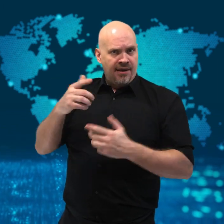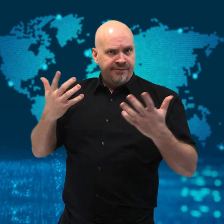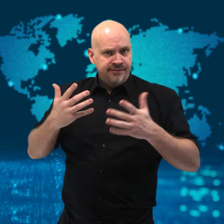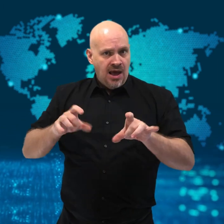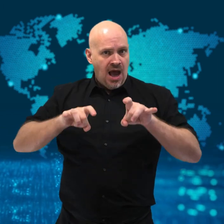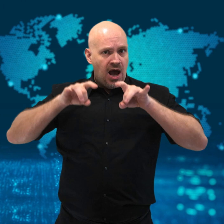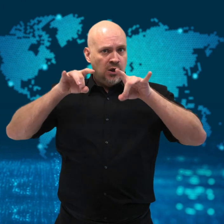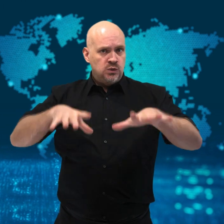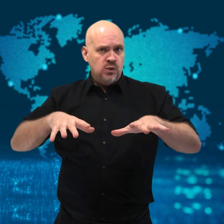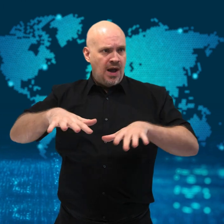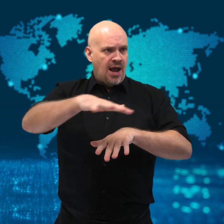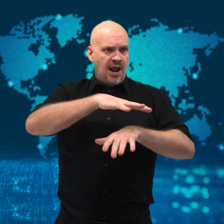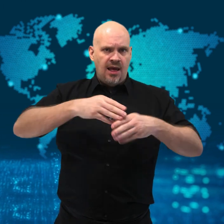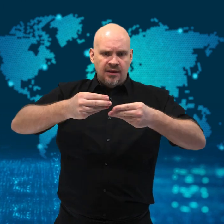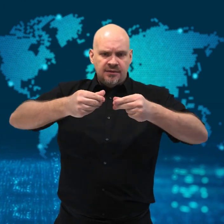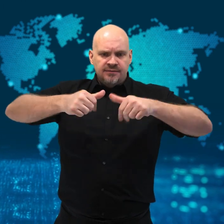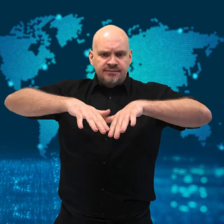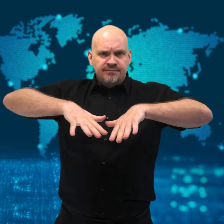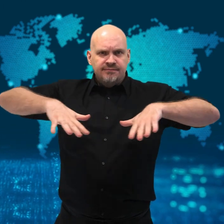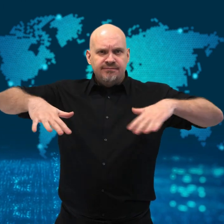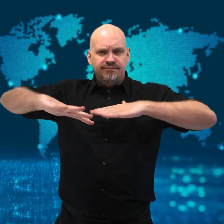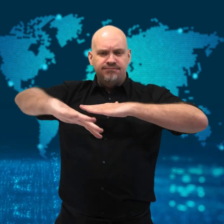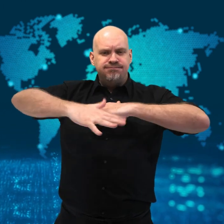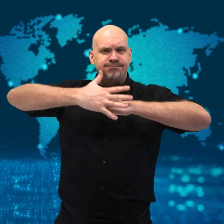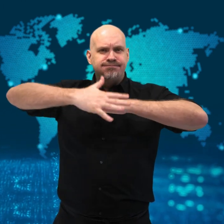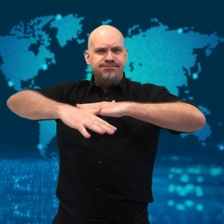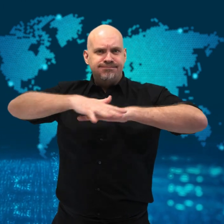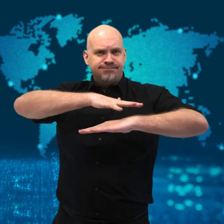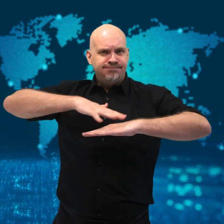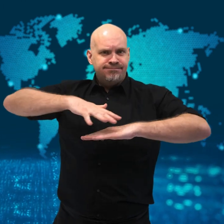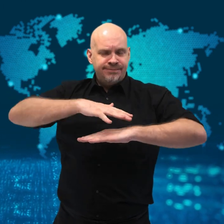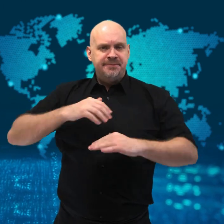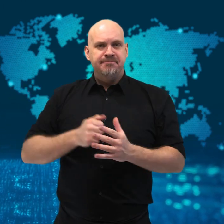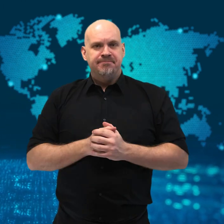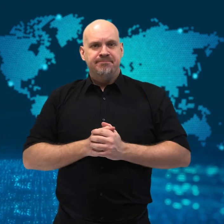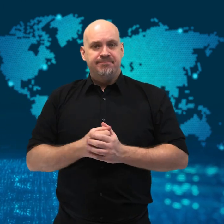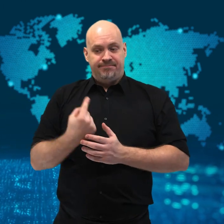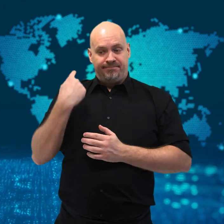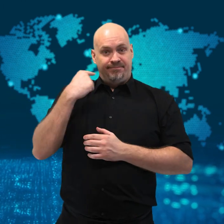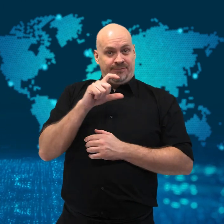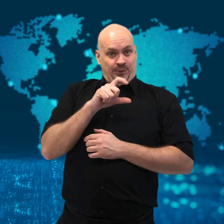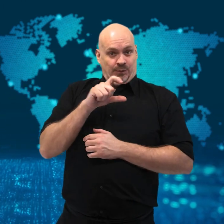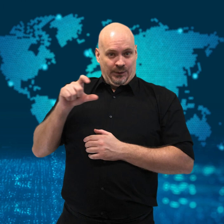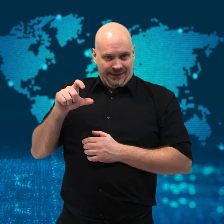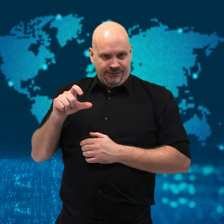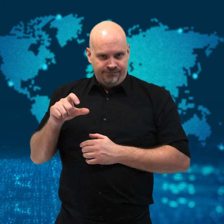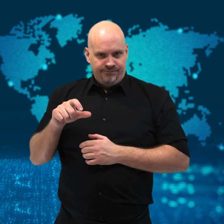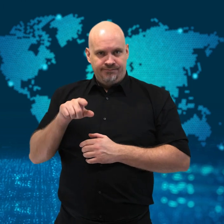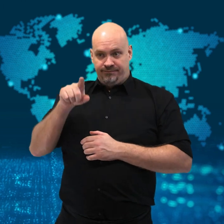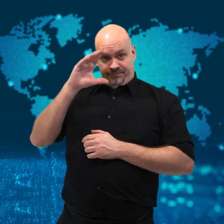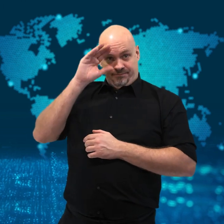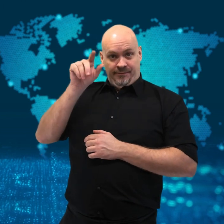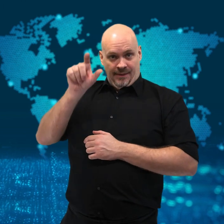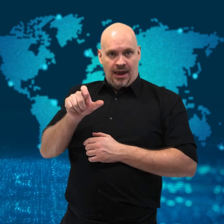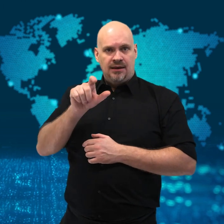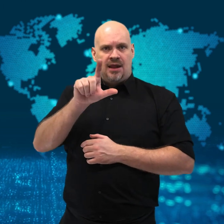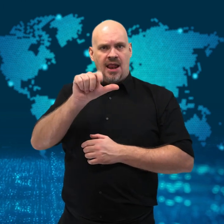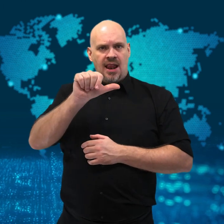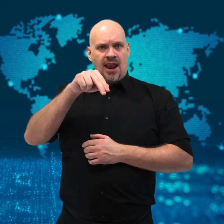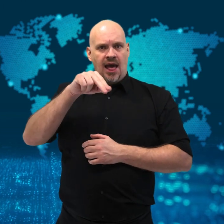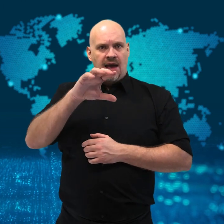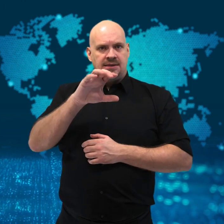Lance Karlson took his family to an Australian resort for a holiday.